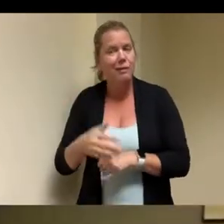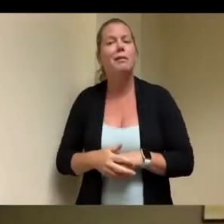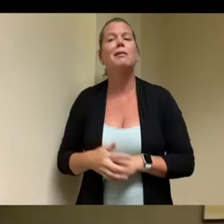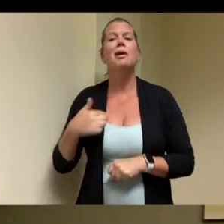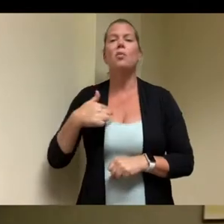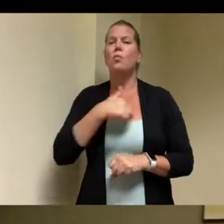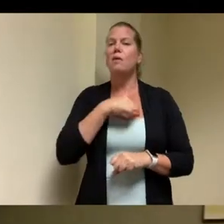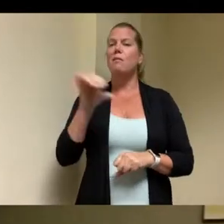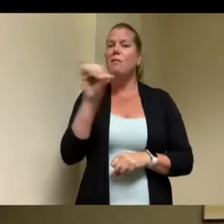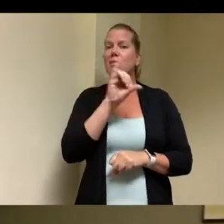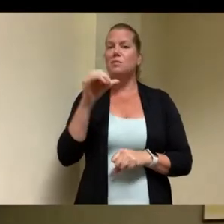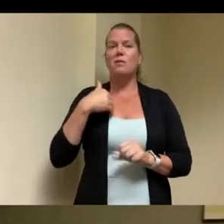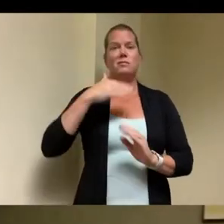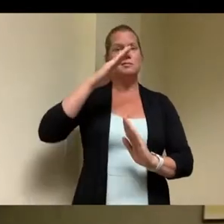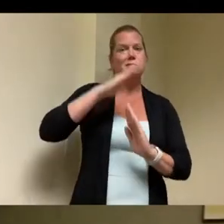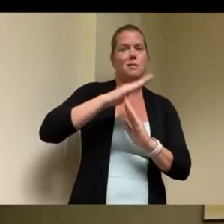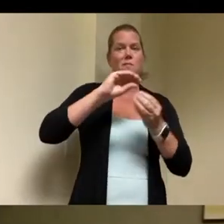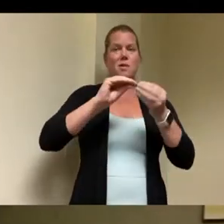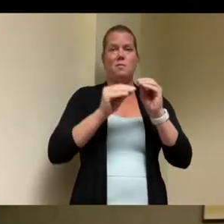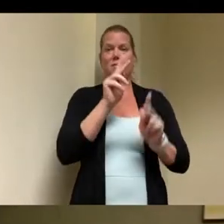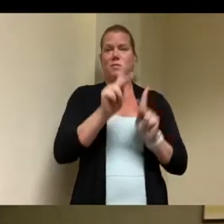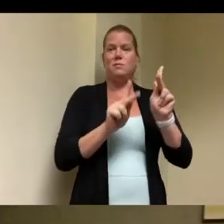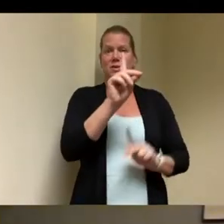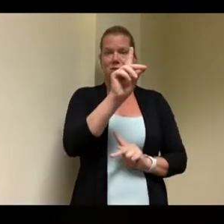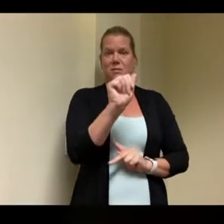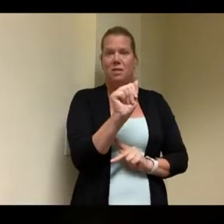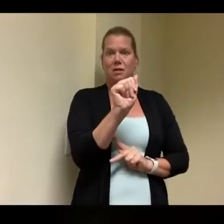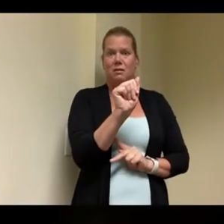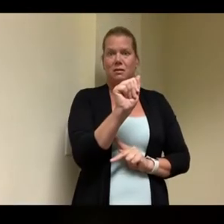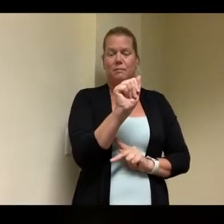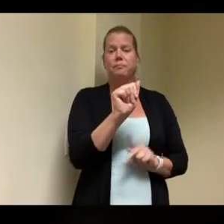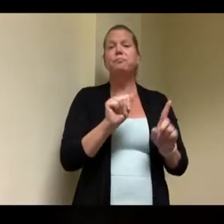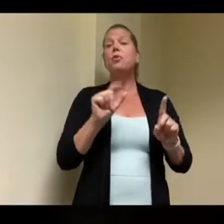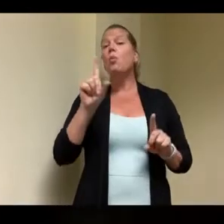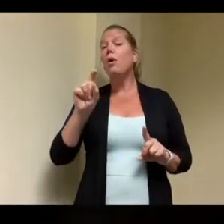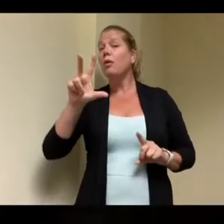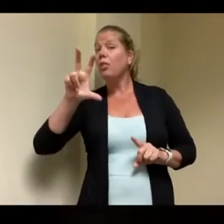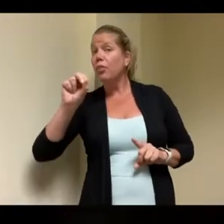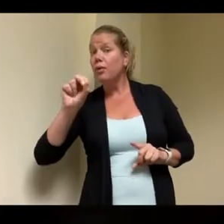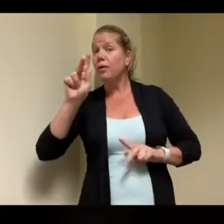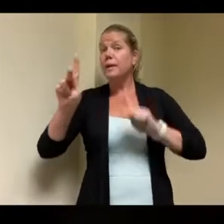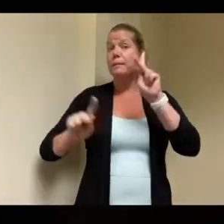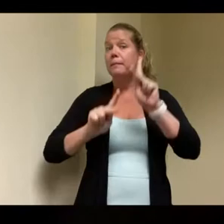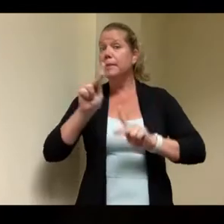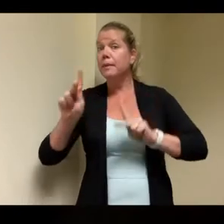in downtown boston alone we have 130 folks with disabilities maintaining all